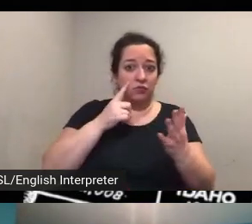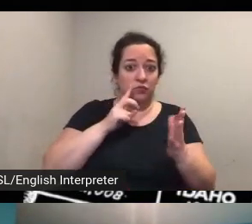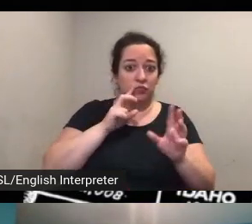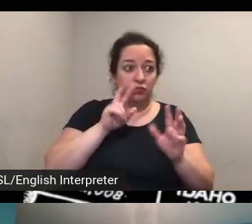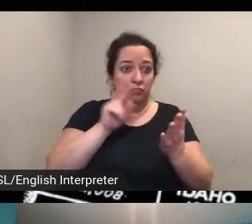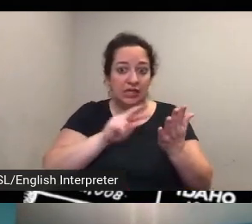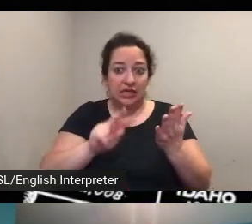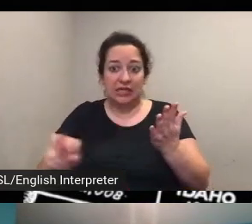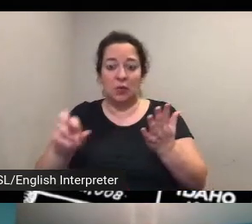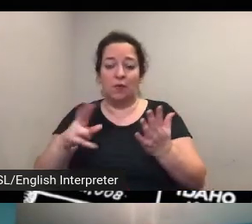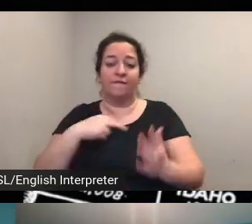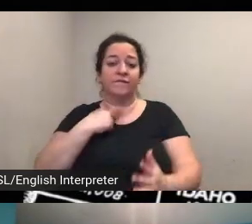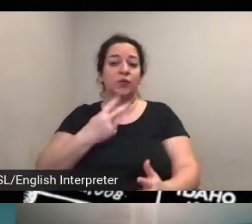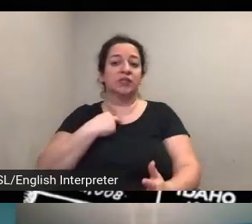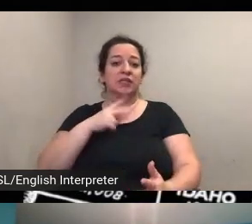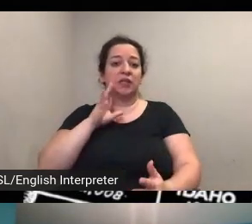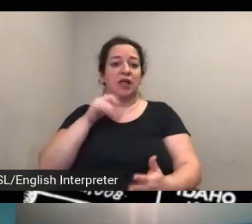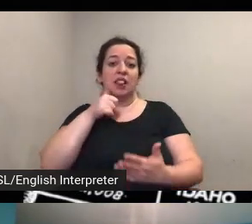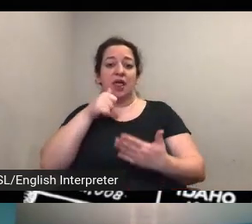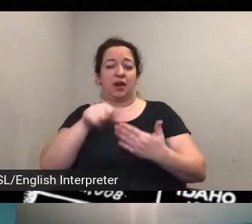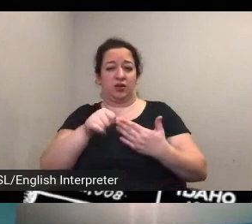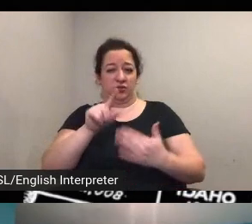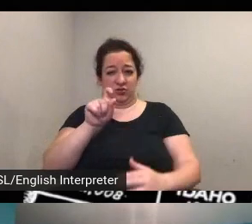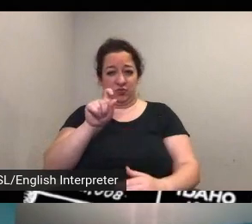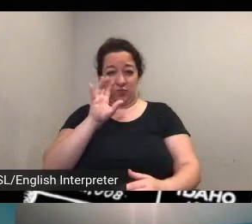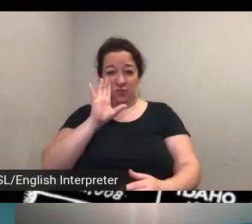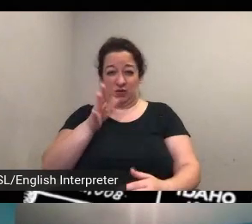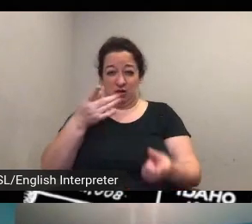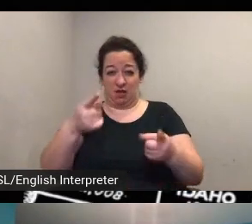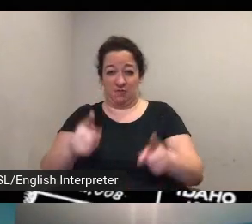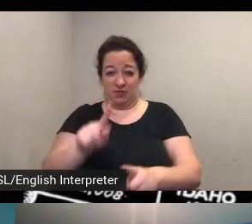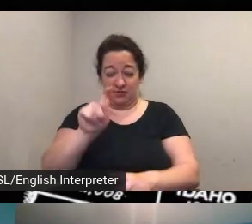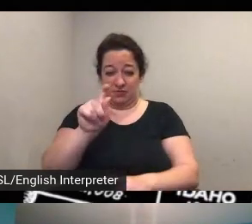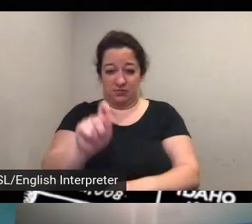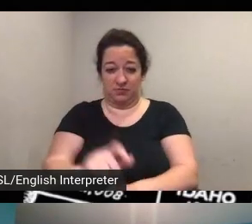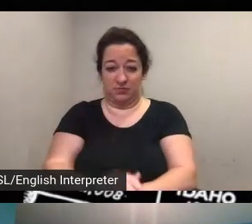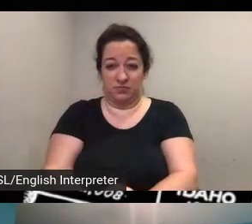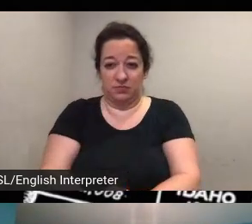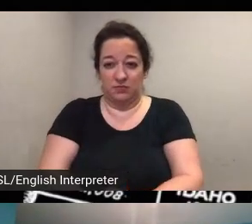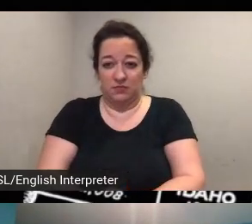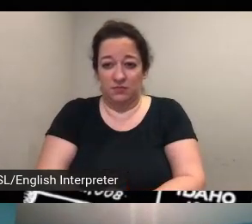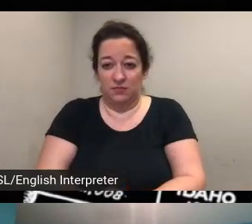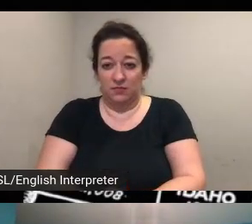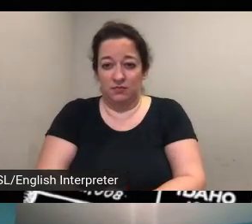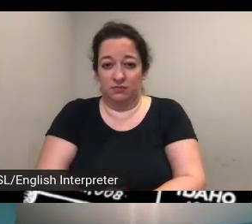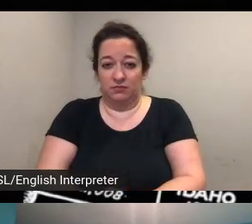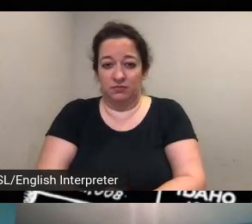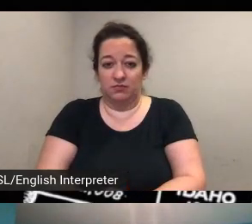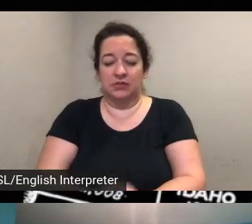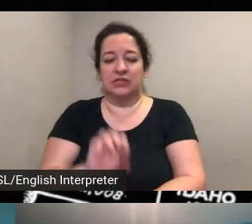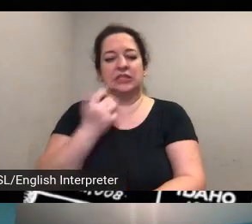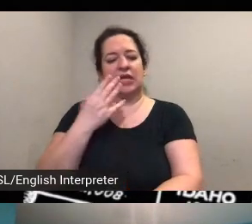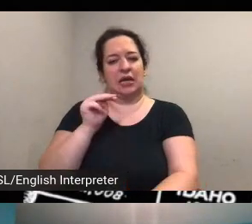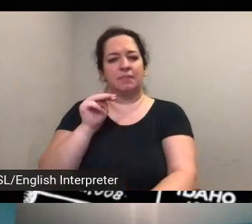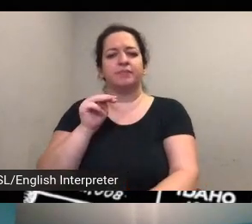these letters right yeah um um this is this is one of the problems